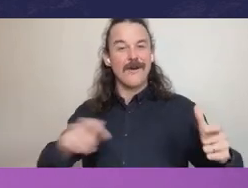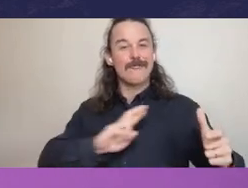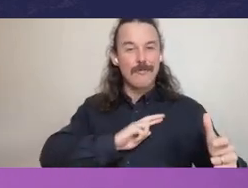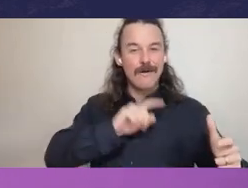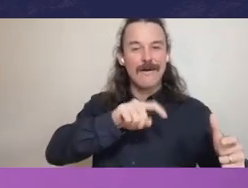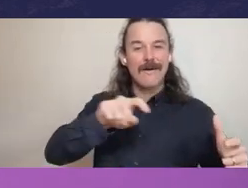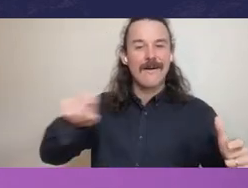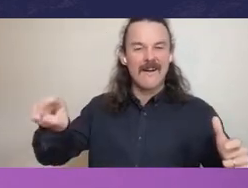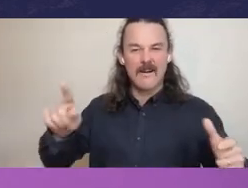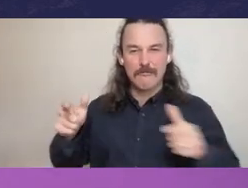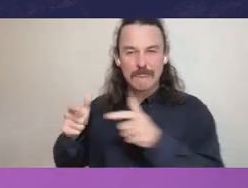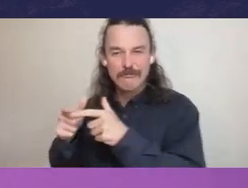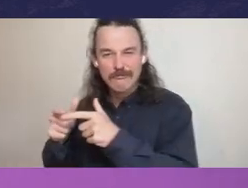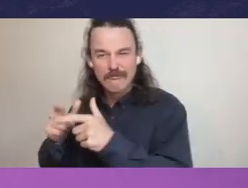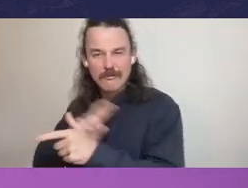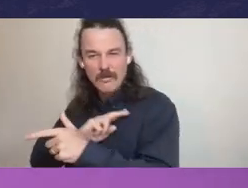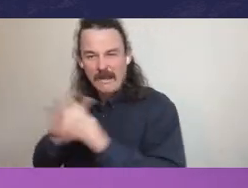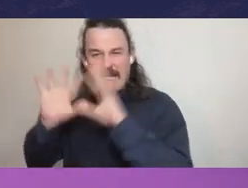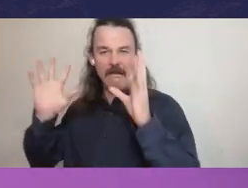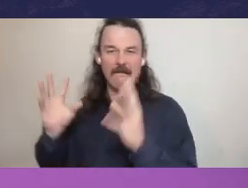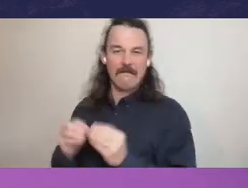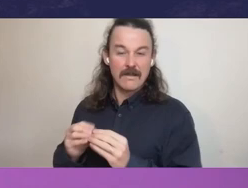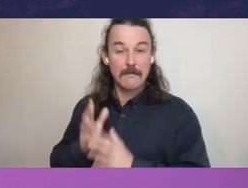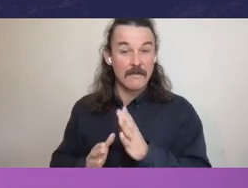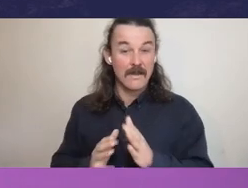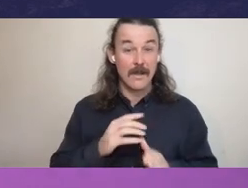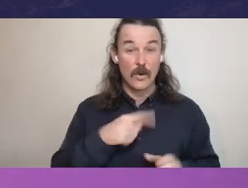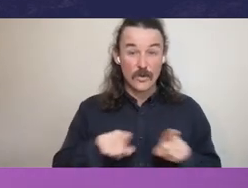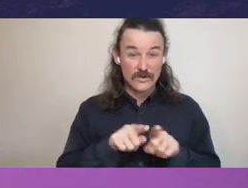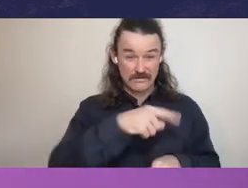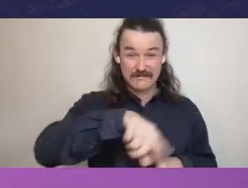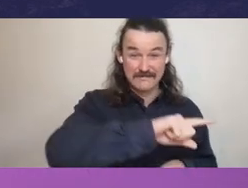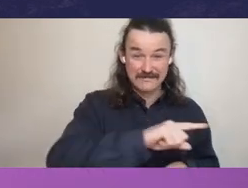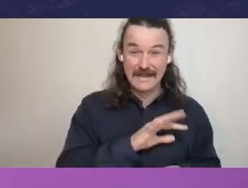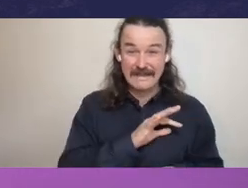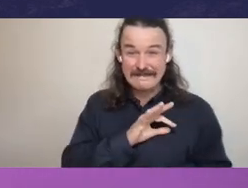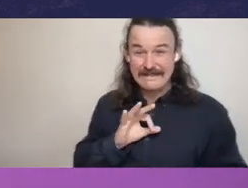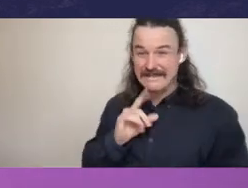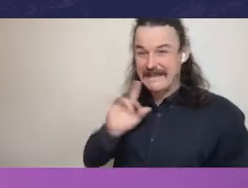and the failure of the public service to speak up and say, ‘You can't do that’.